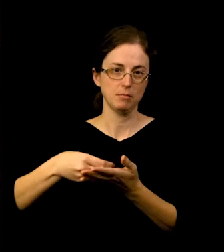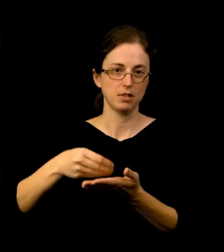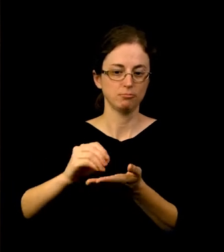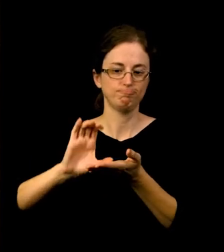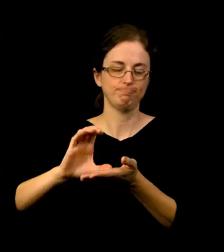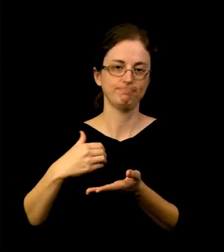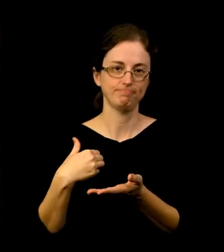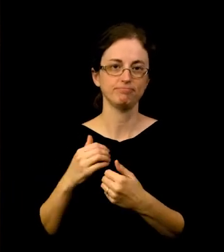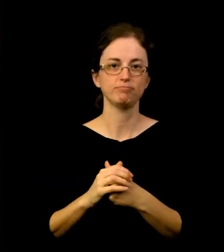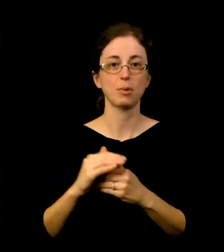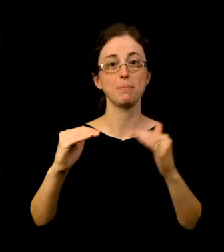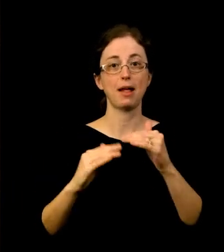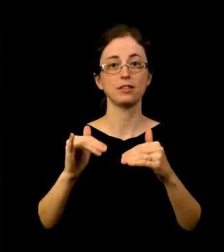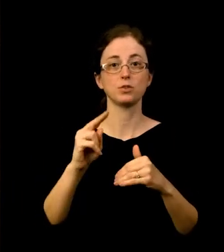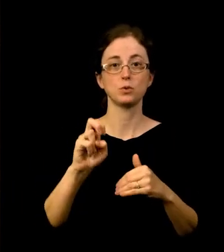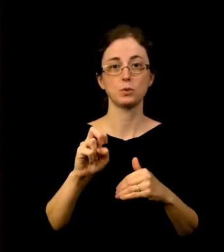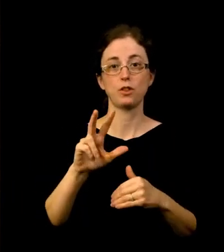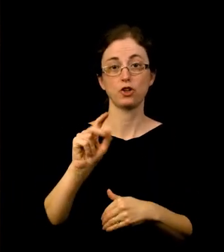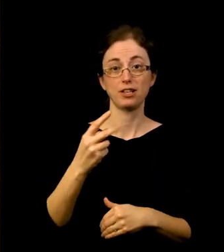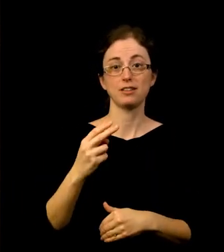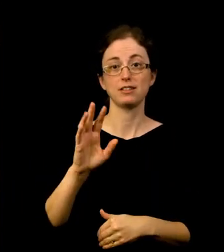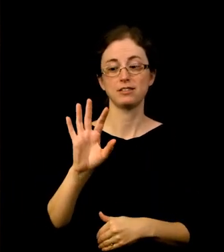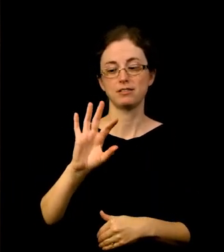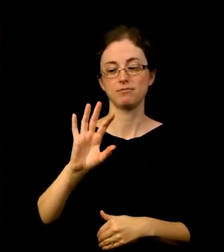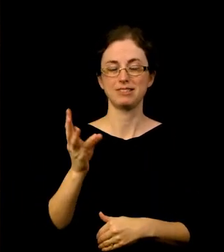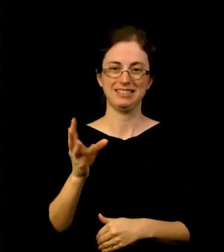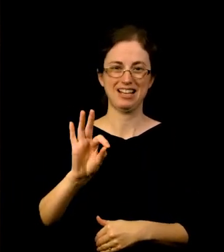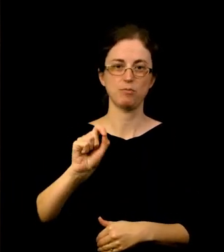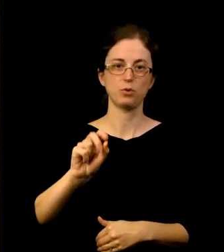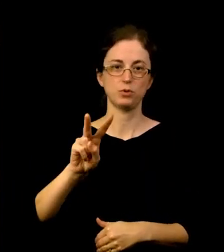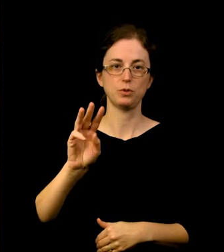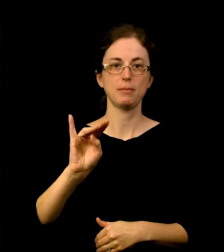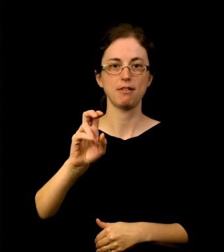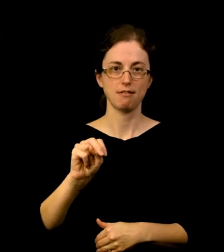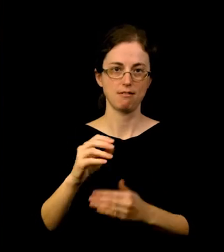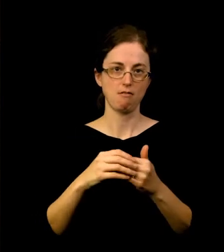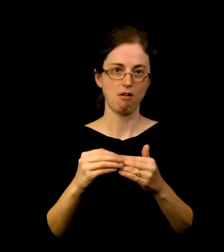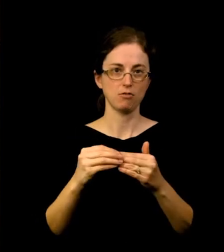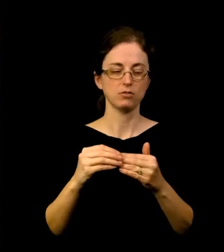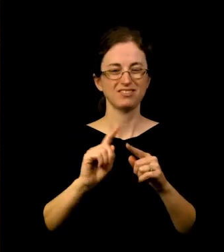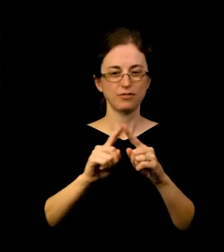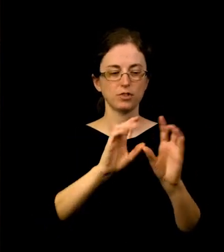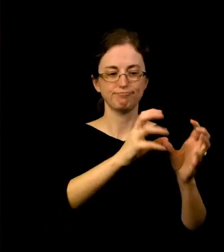The balance at June 30th was 69.2 million dollars split across the various asset classes, as you can see here.